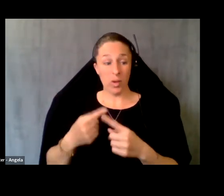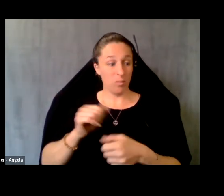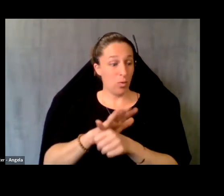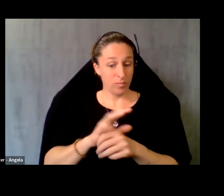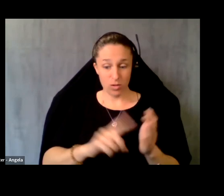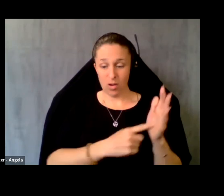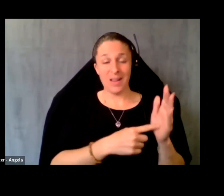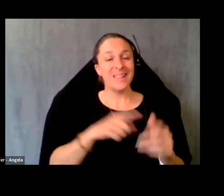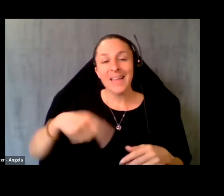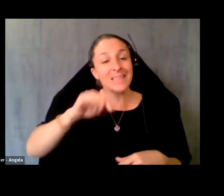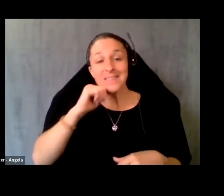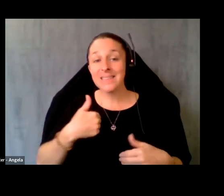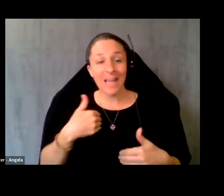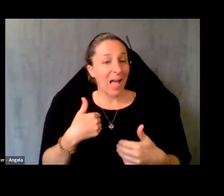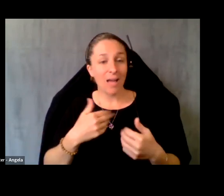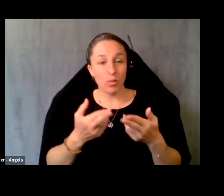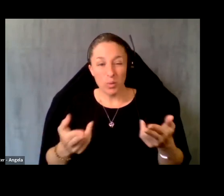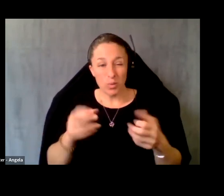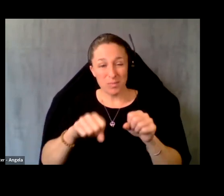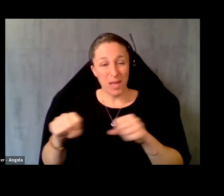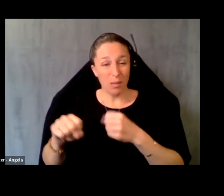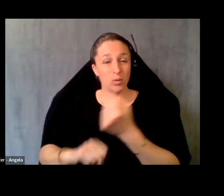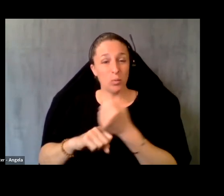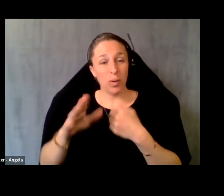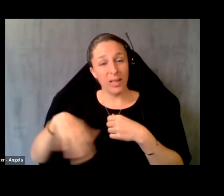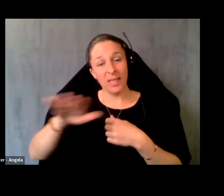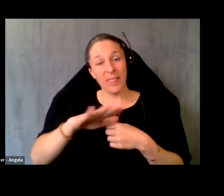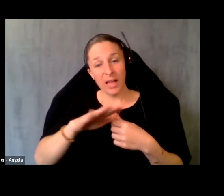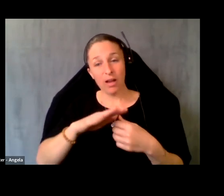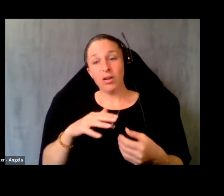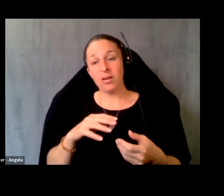the resources to support their patients. So when we started the activate project,